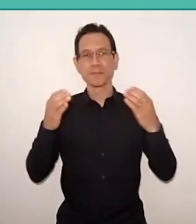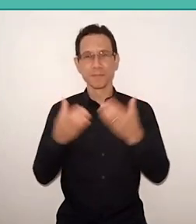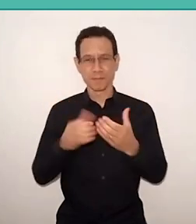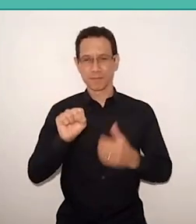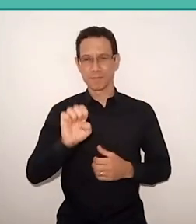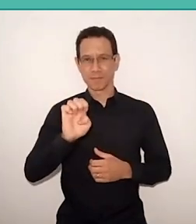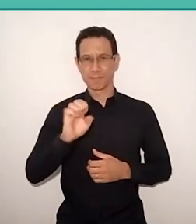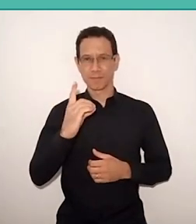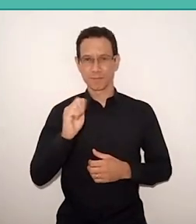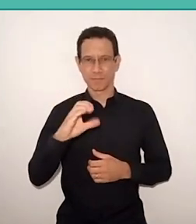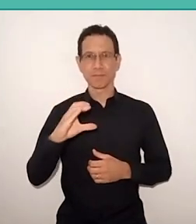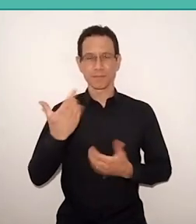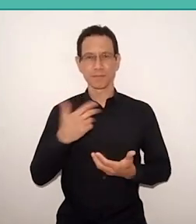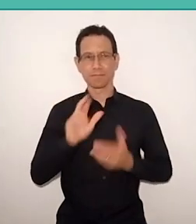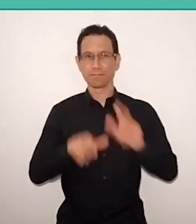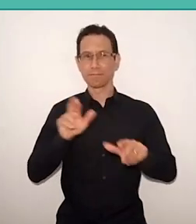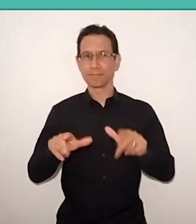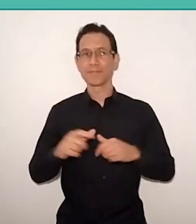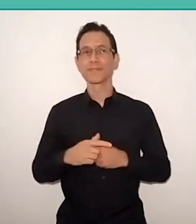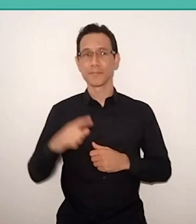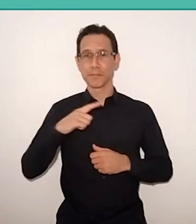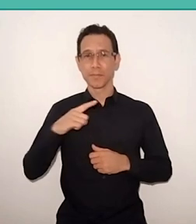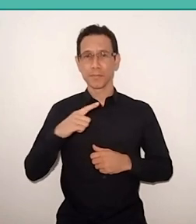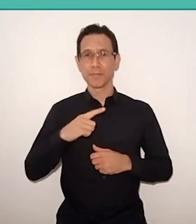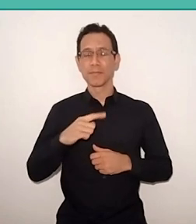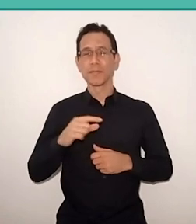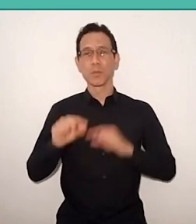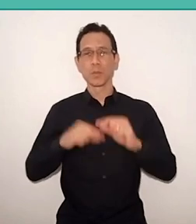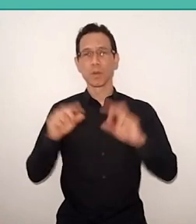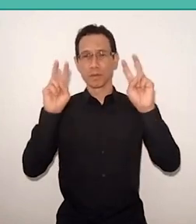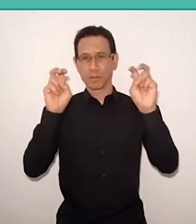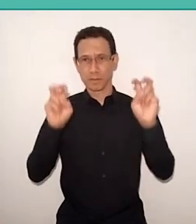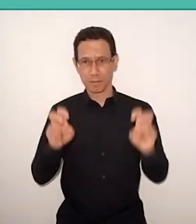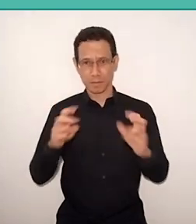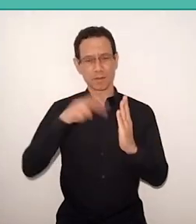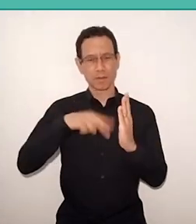to debate these themes related to the question of reading, of the word